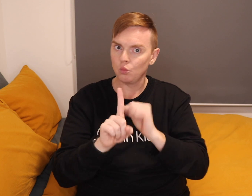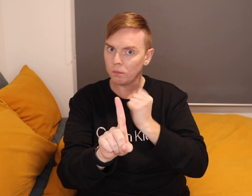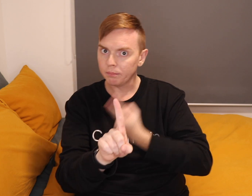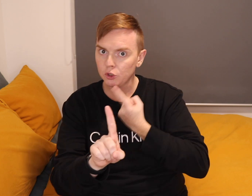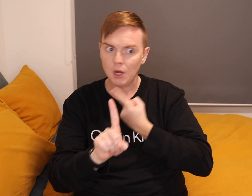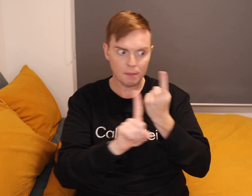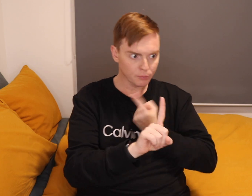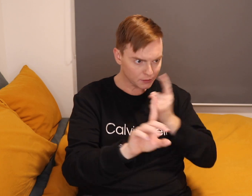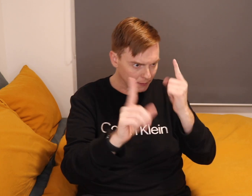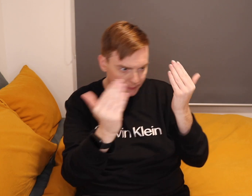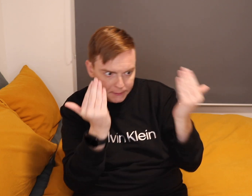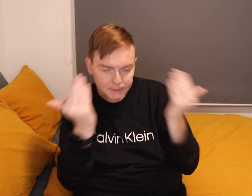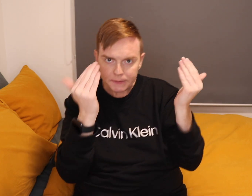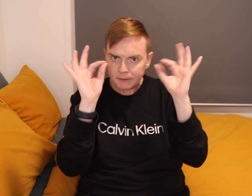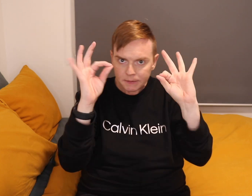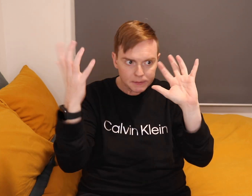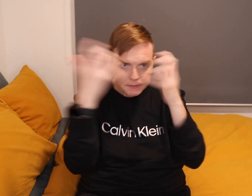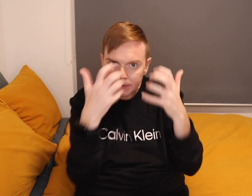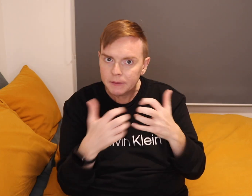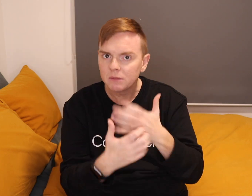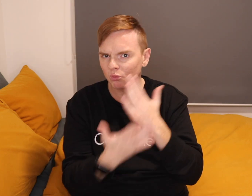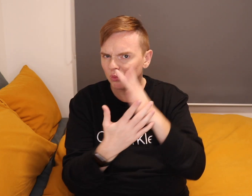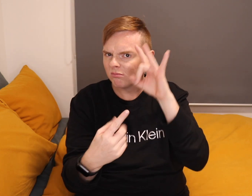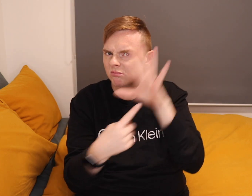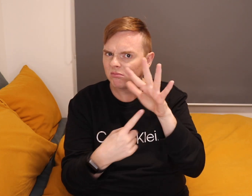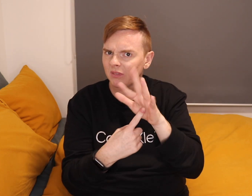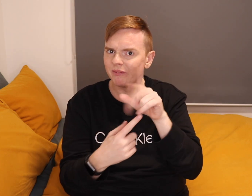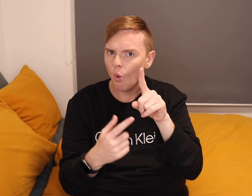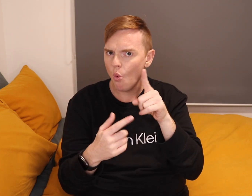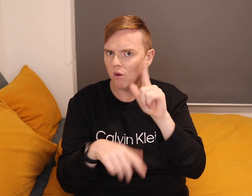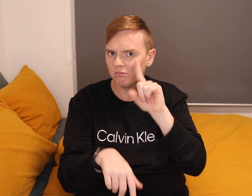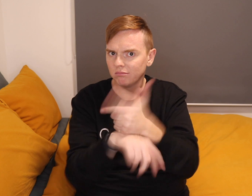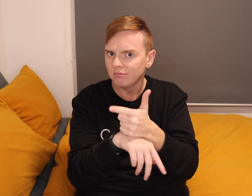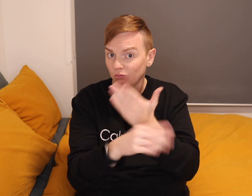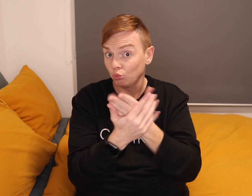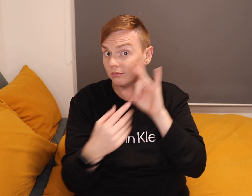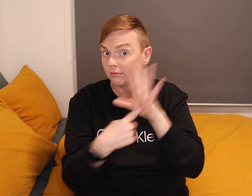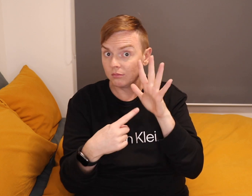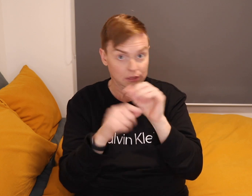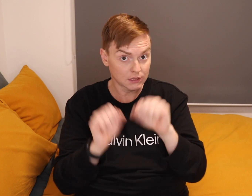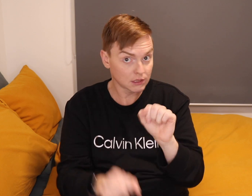They want to see if your personality match to the characters' personalities to be perfect for filming.